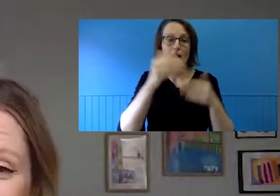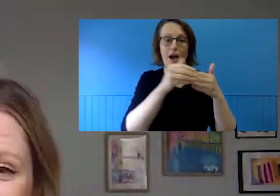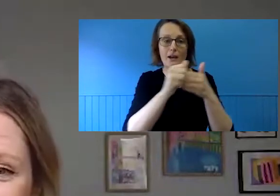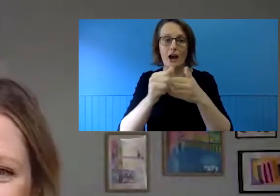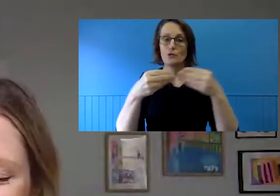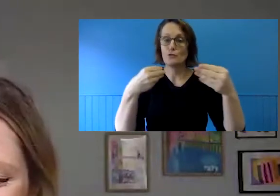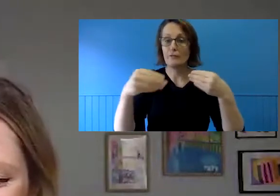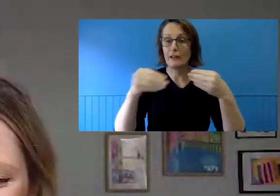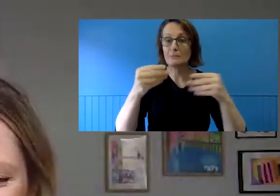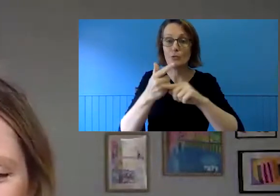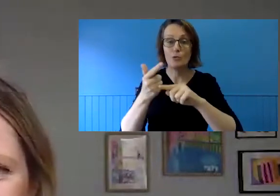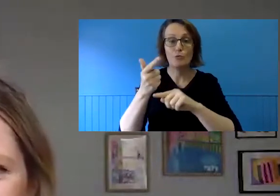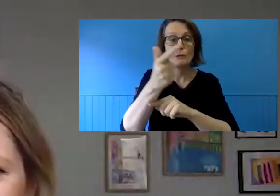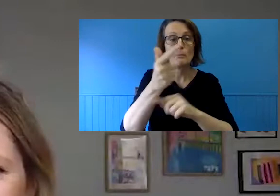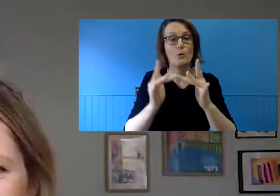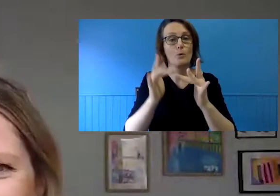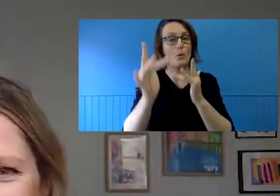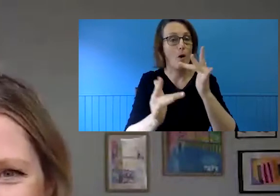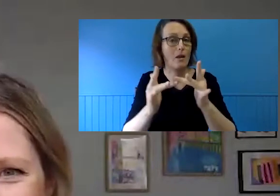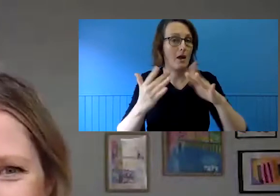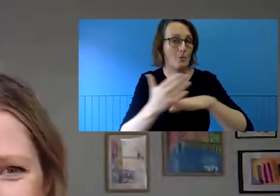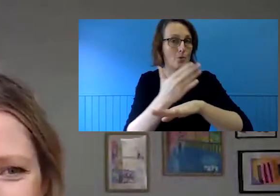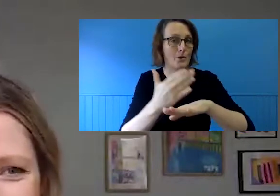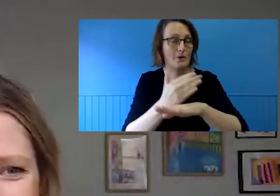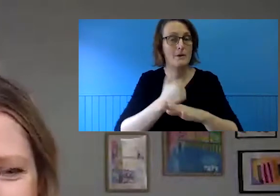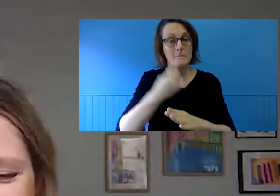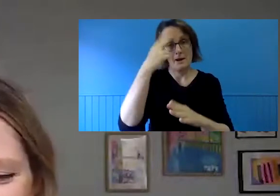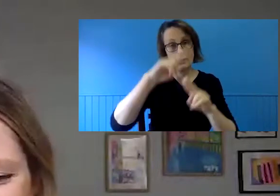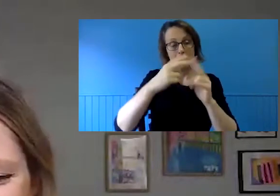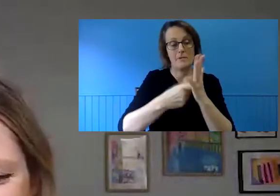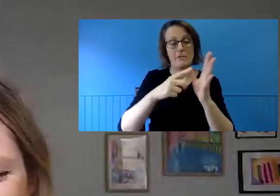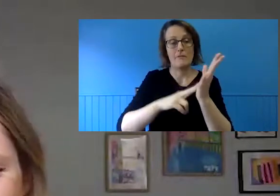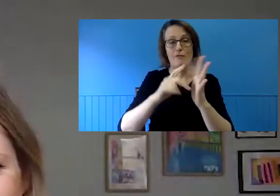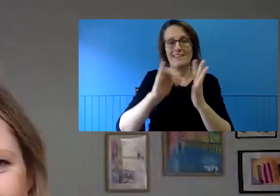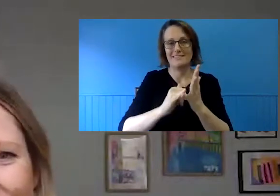My name is Frances and I am delighted to be your host for today. Before